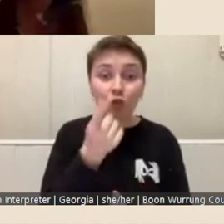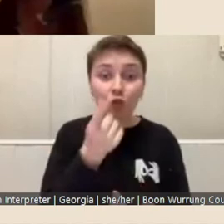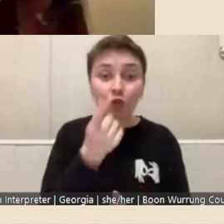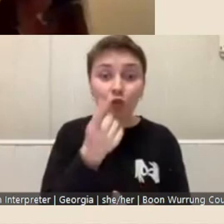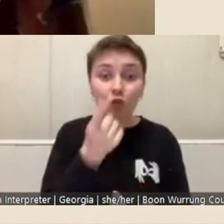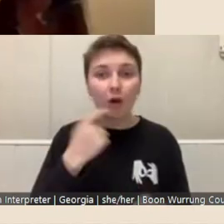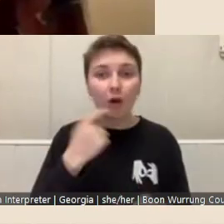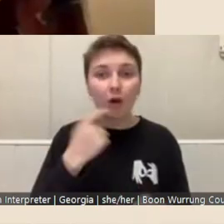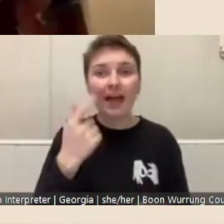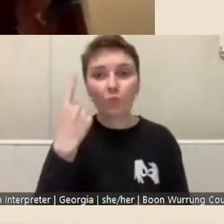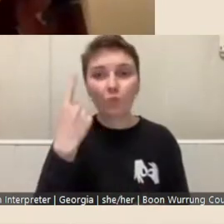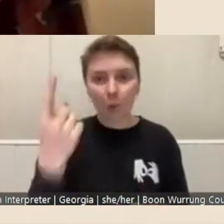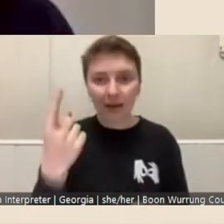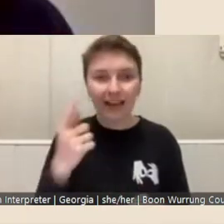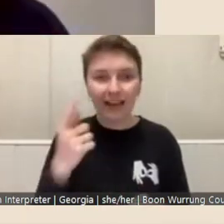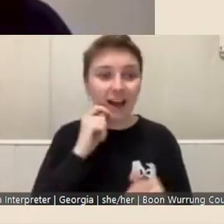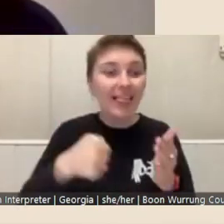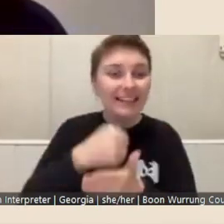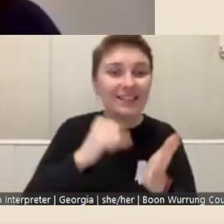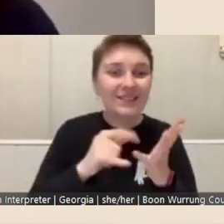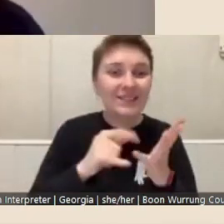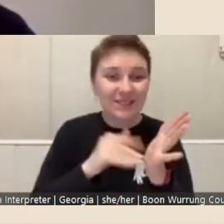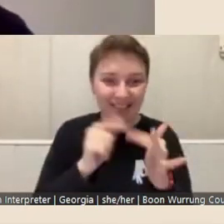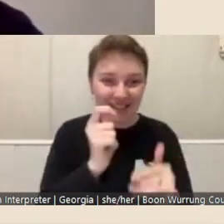throw to you Suzie in a second, you can apply for more than one fellowship